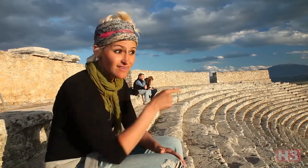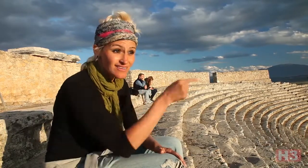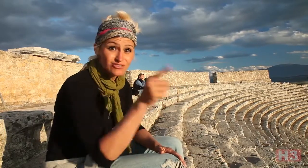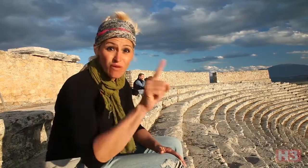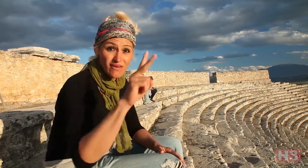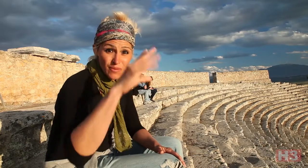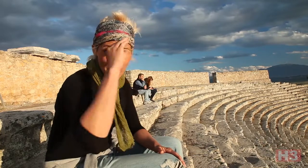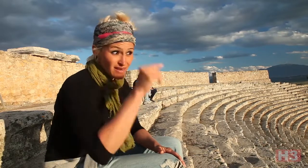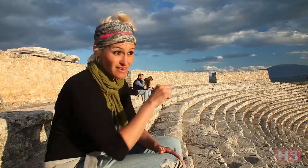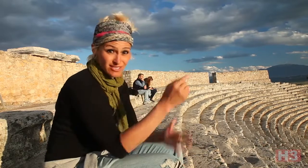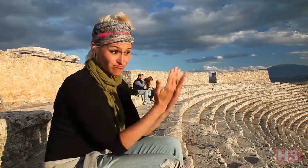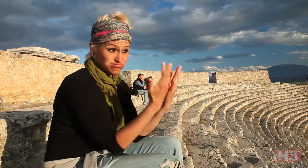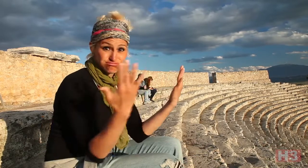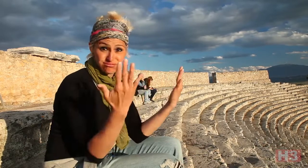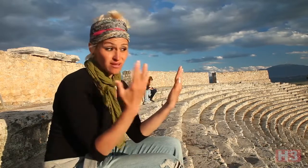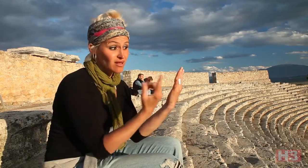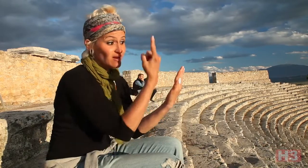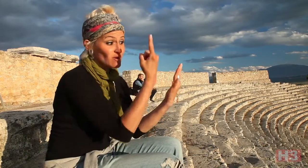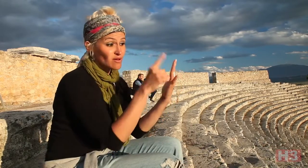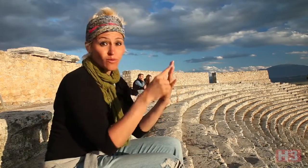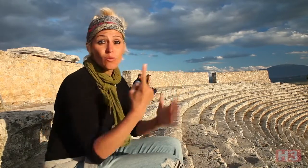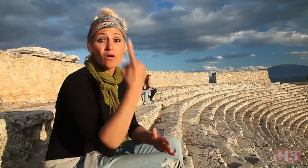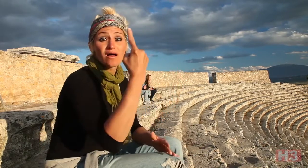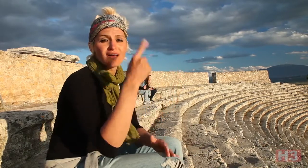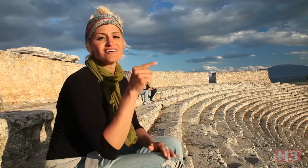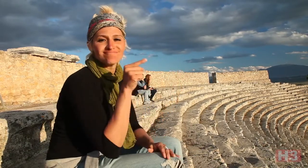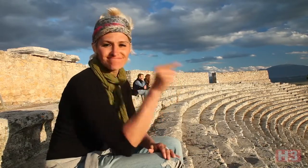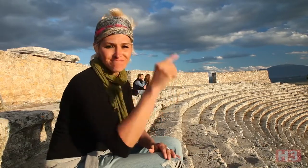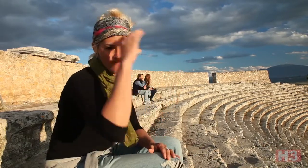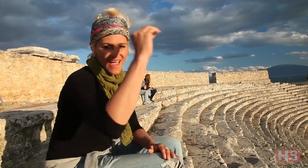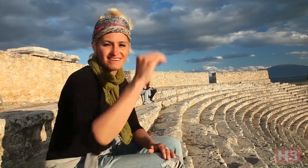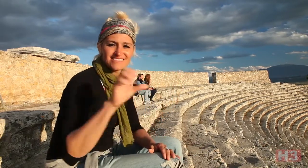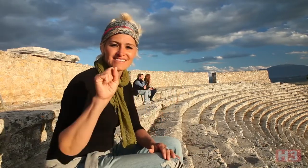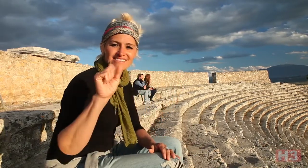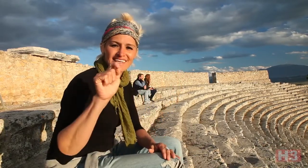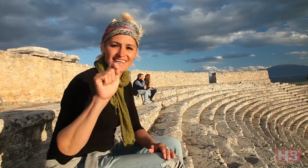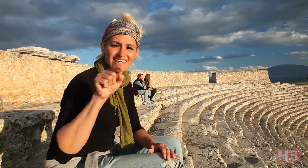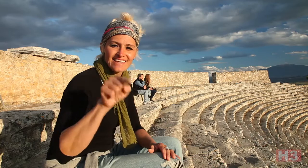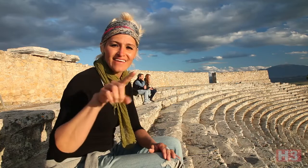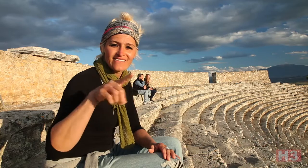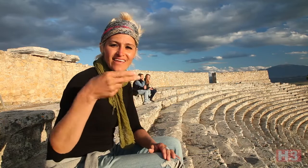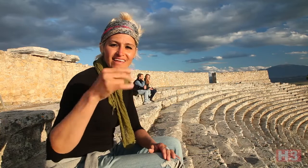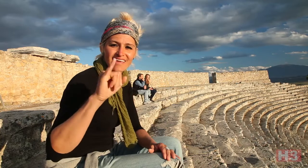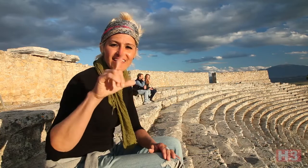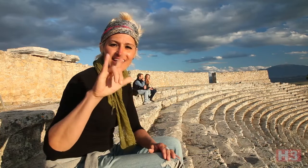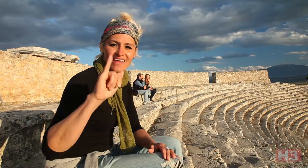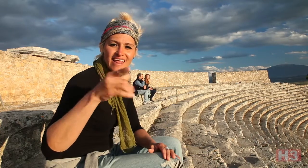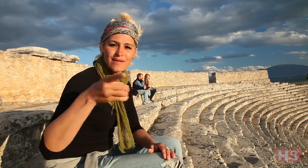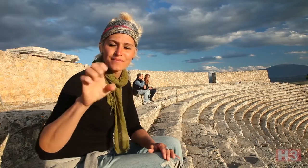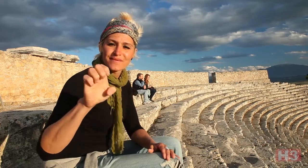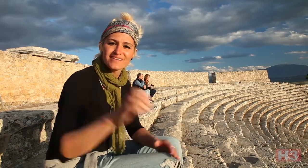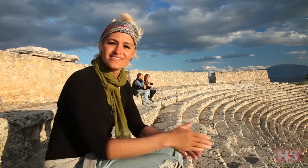Of the 12 disciples, one of the men is St. Philippe.